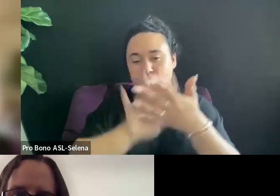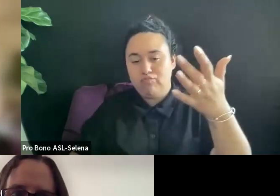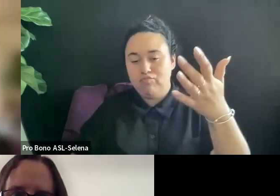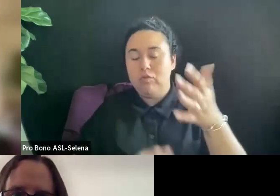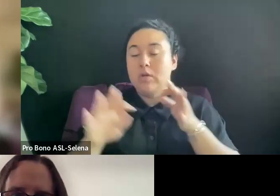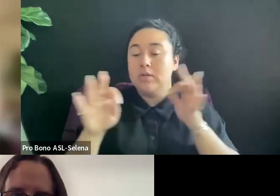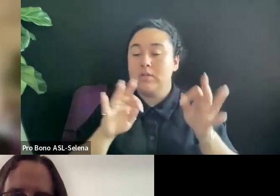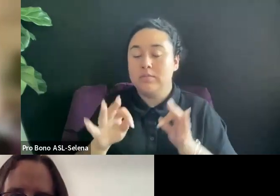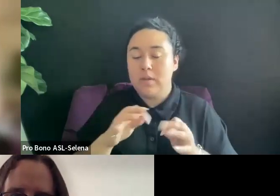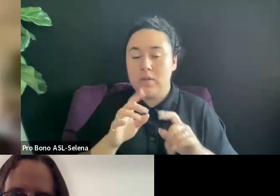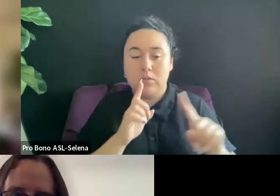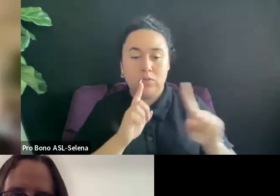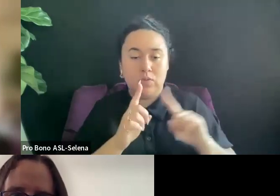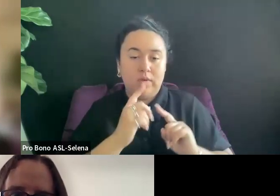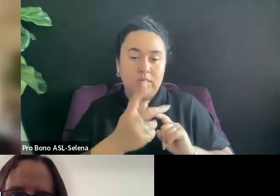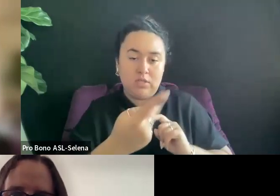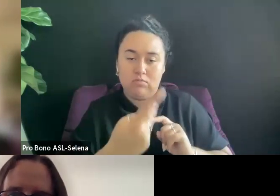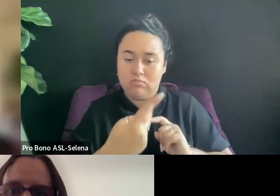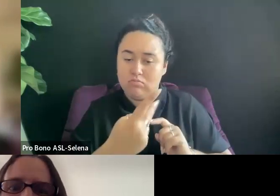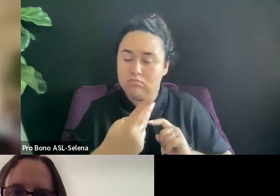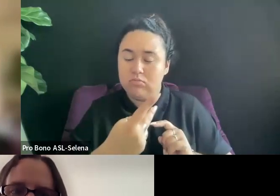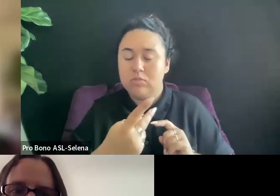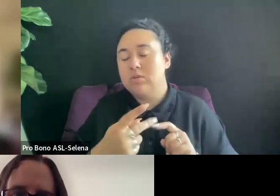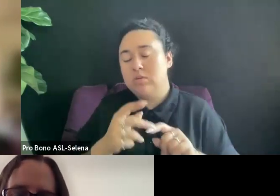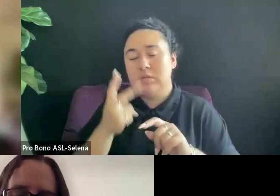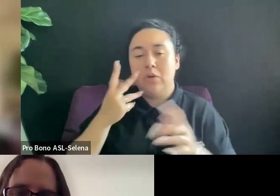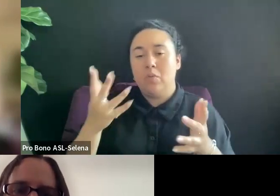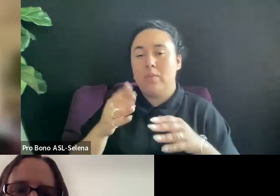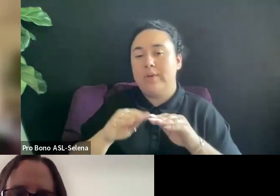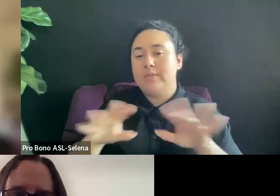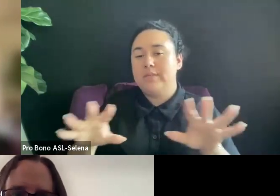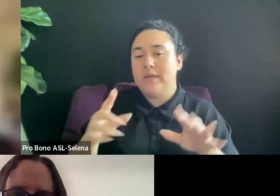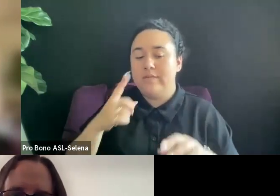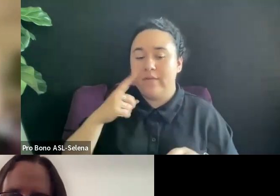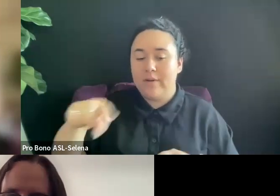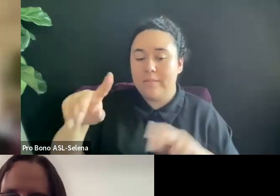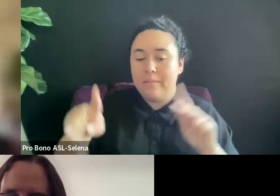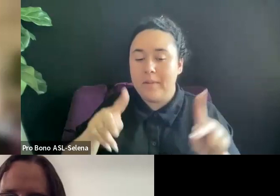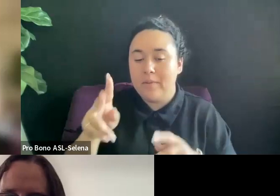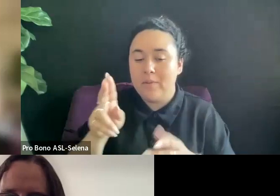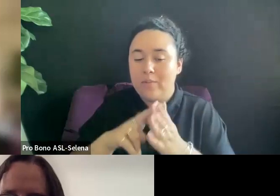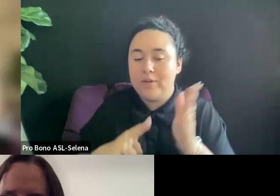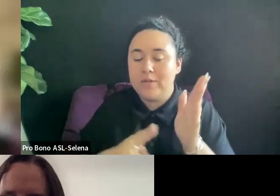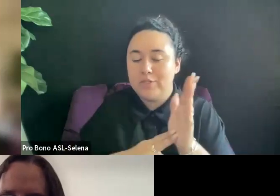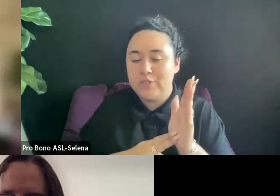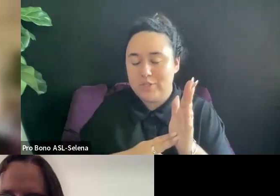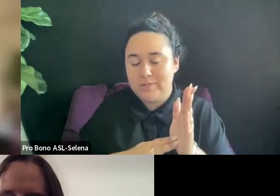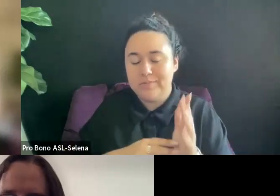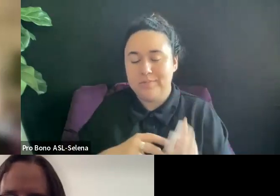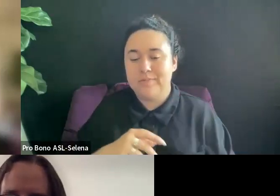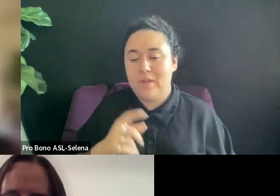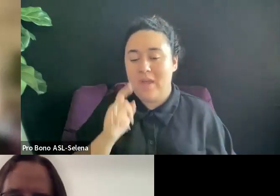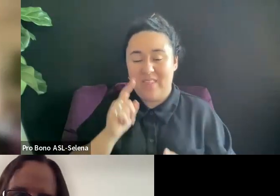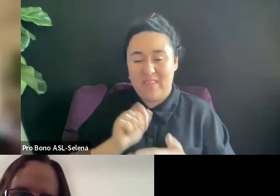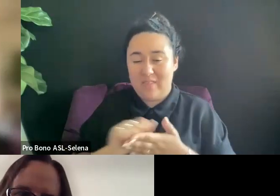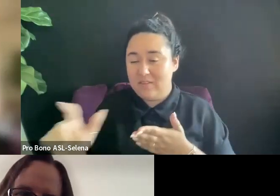OUT TO THOSE OF YOU REGISTERED FOR THIS WEBINAR. I THINK THAT'S WHAT WE'VE GOT. THANKS SO MUCH EVERYONE.